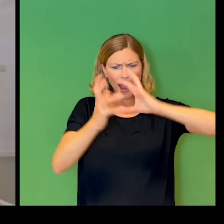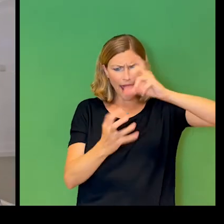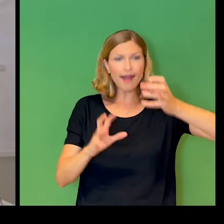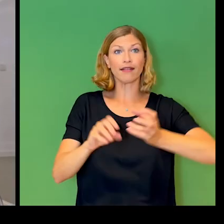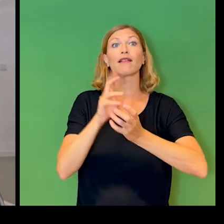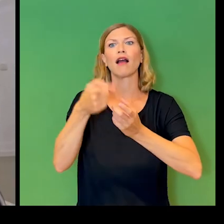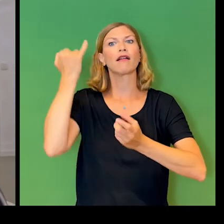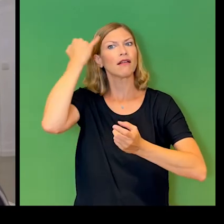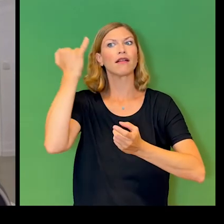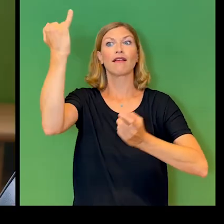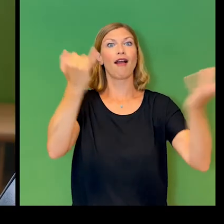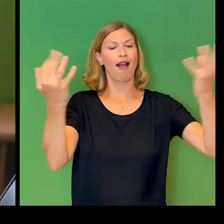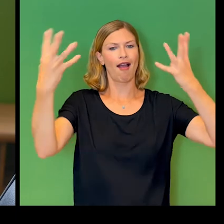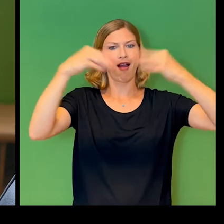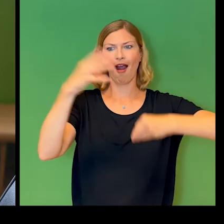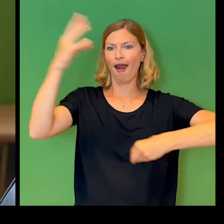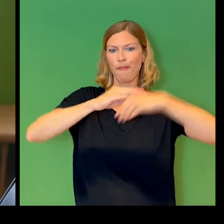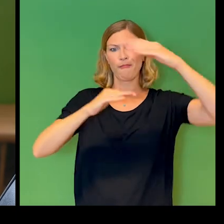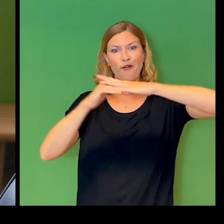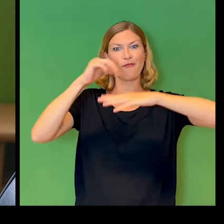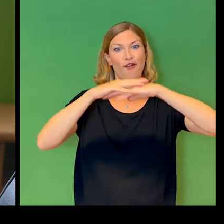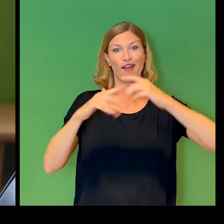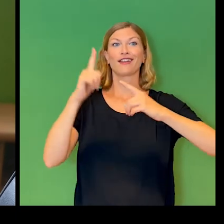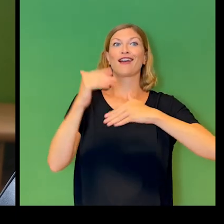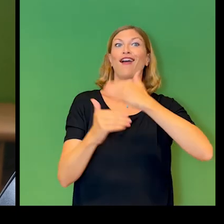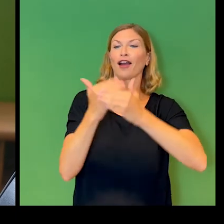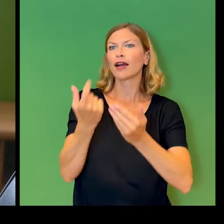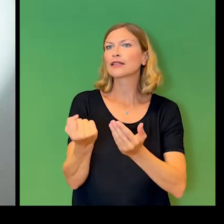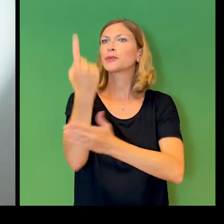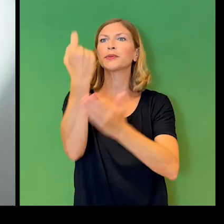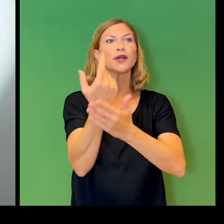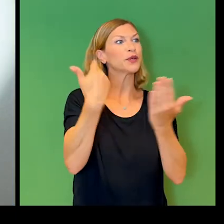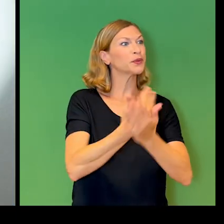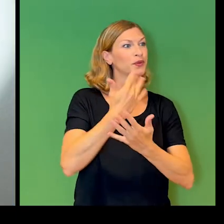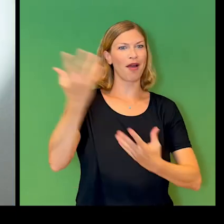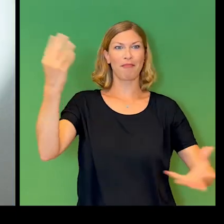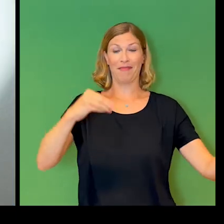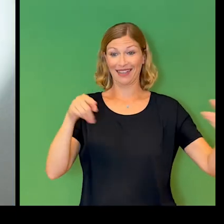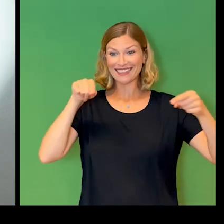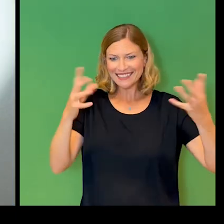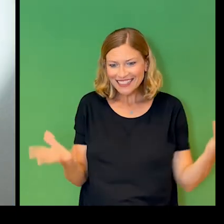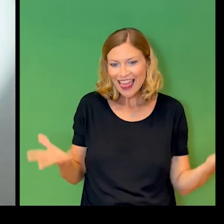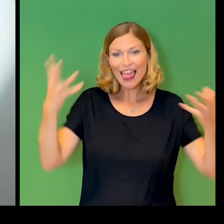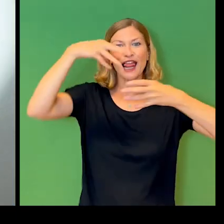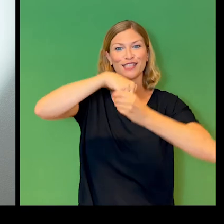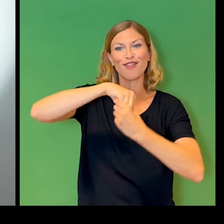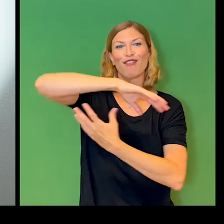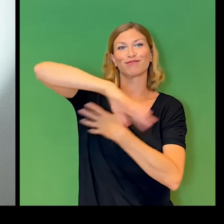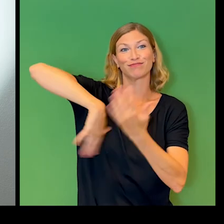If we design and plan around people who are at the edges then we include everybody within those communities as well.